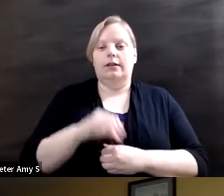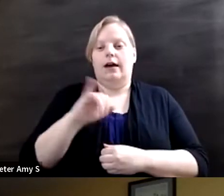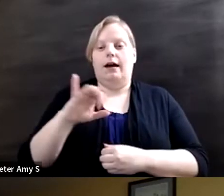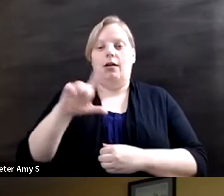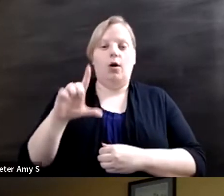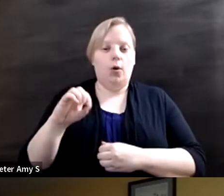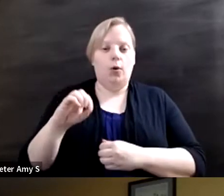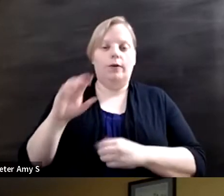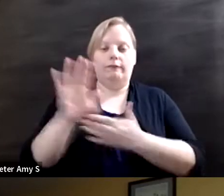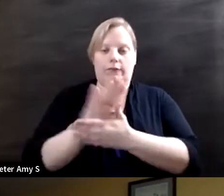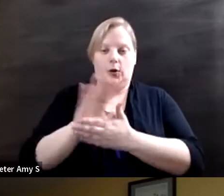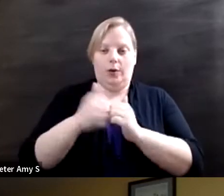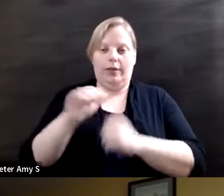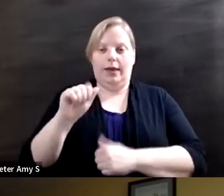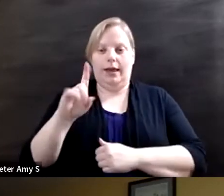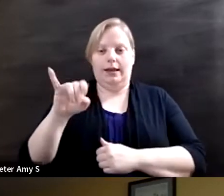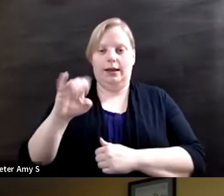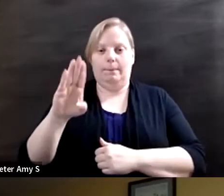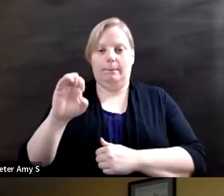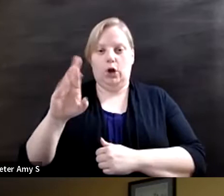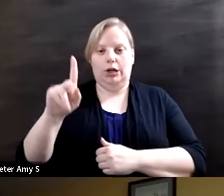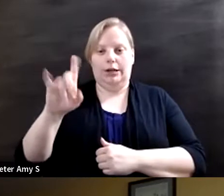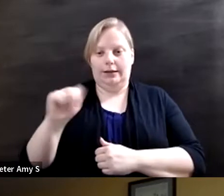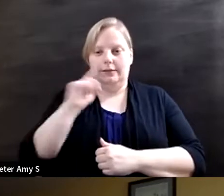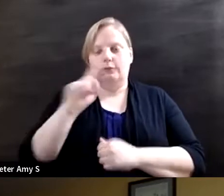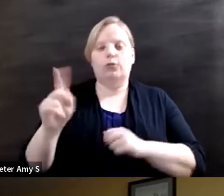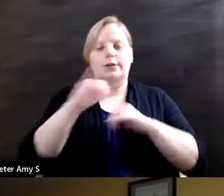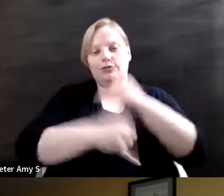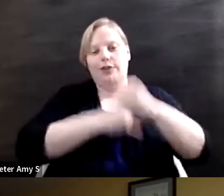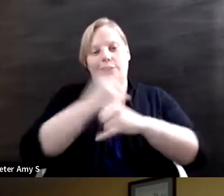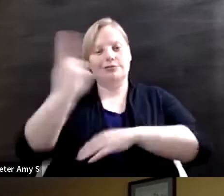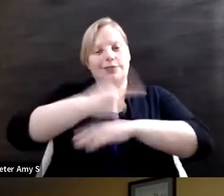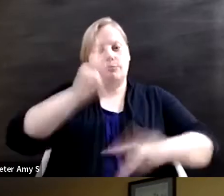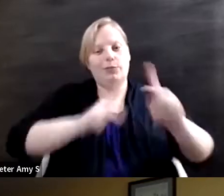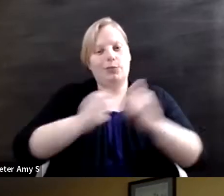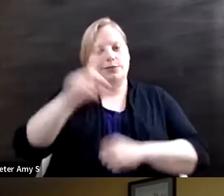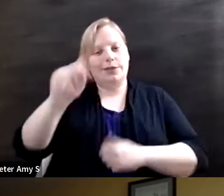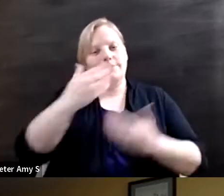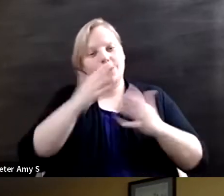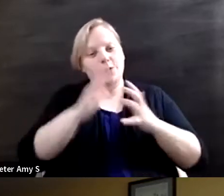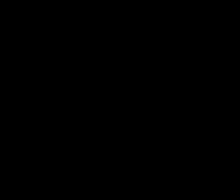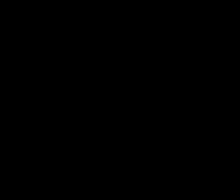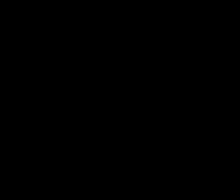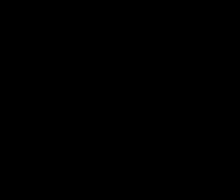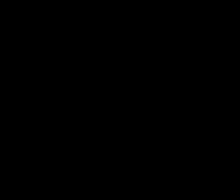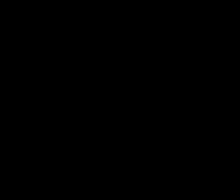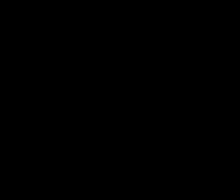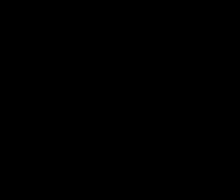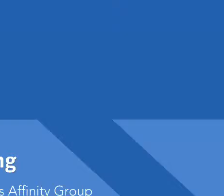with Ady Barkan in honor of International Day of Persons with Disabilities thank you all so much